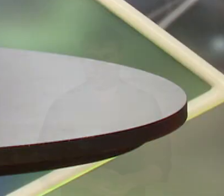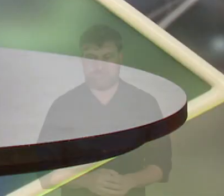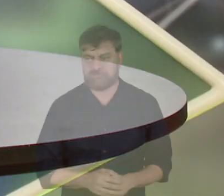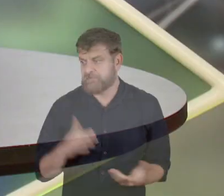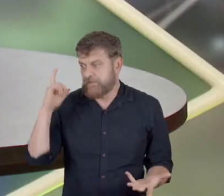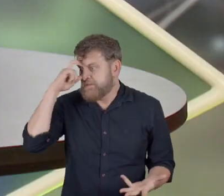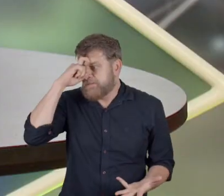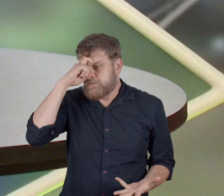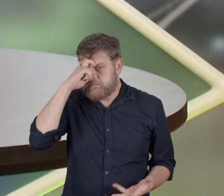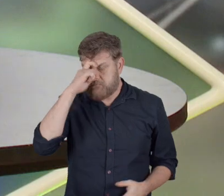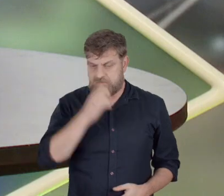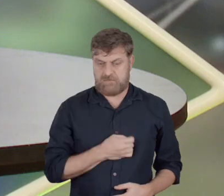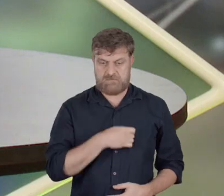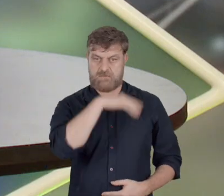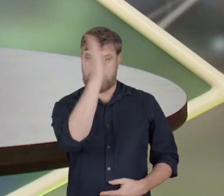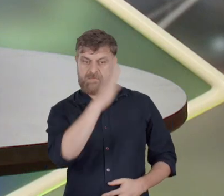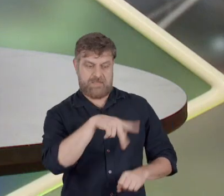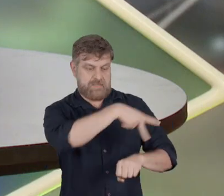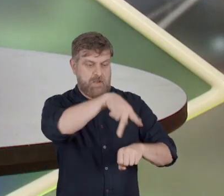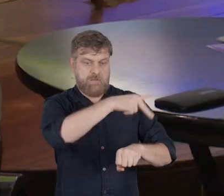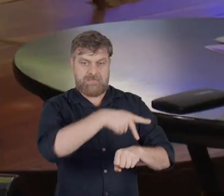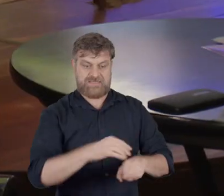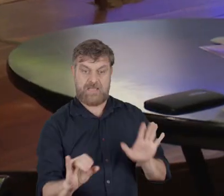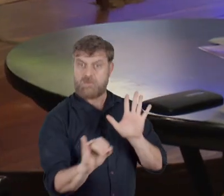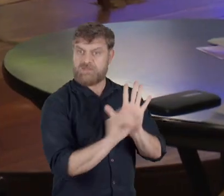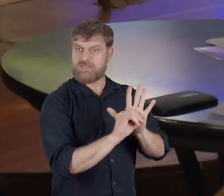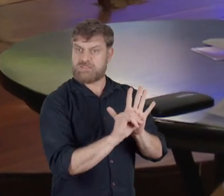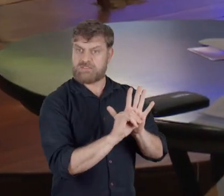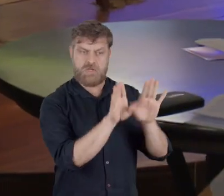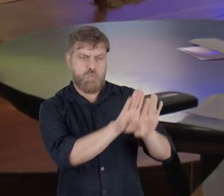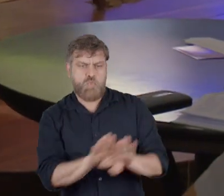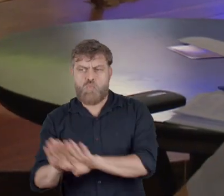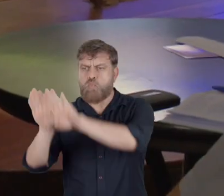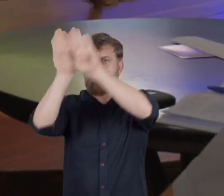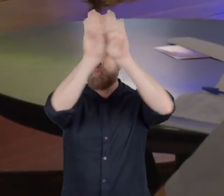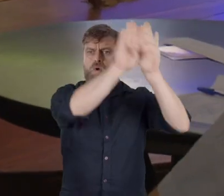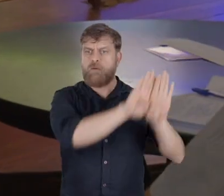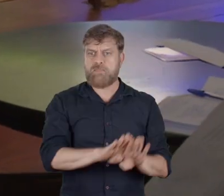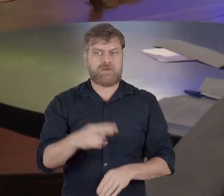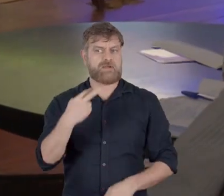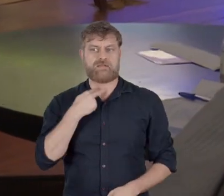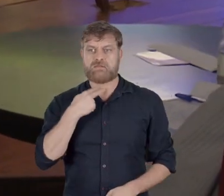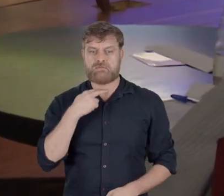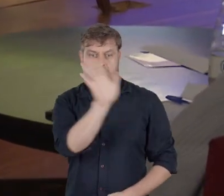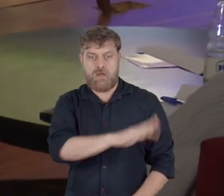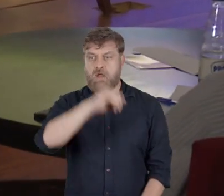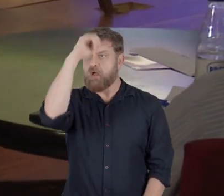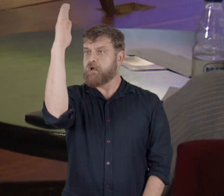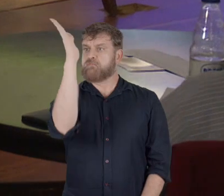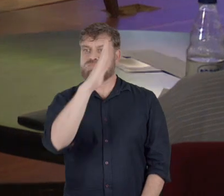It's difficult to have a national identity, one that pervades a vast territory like Brazil.